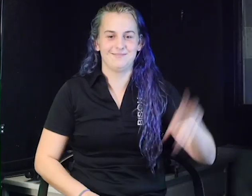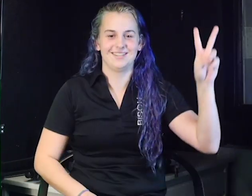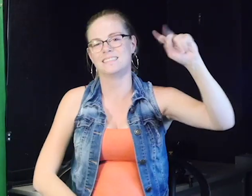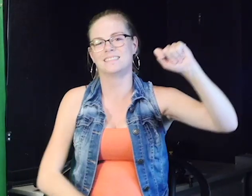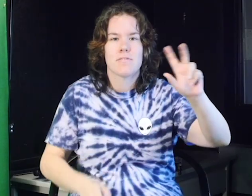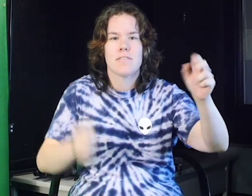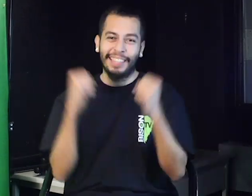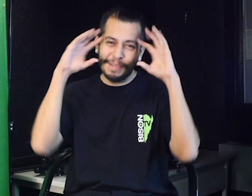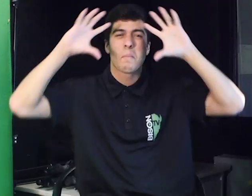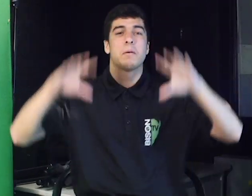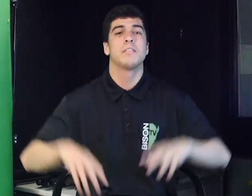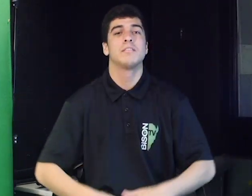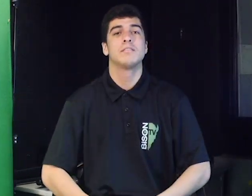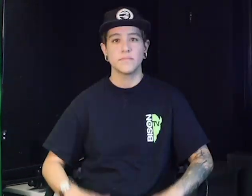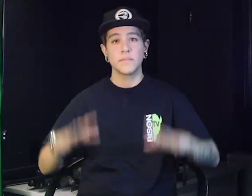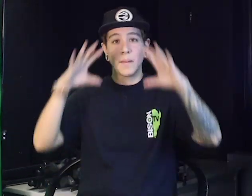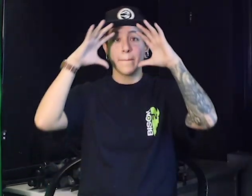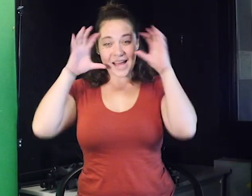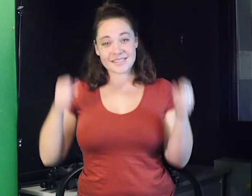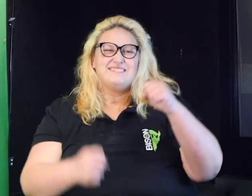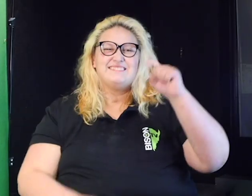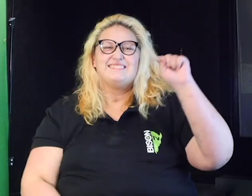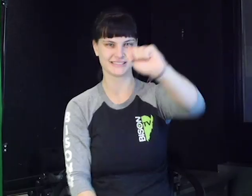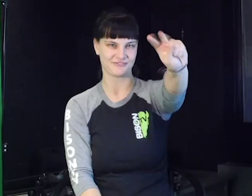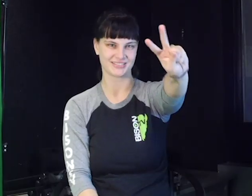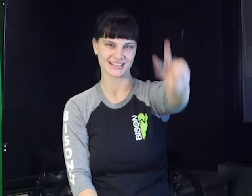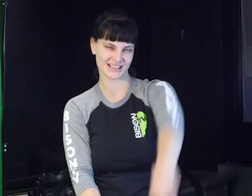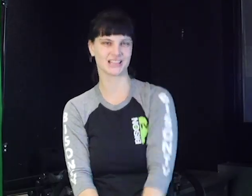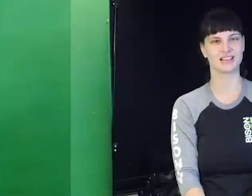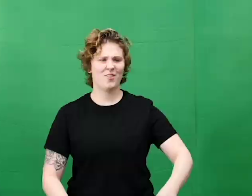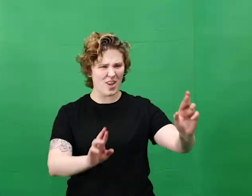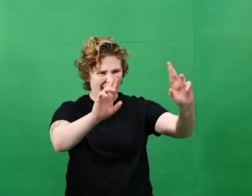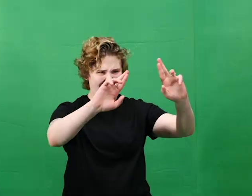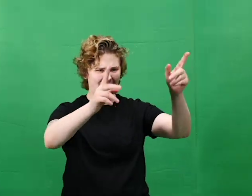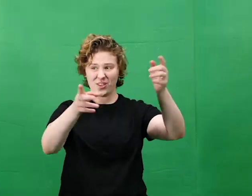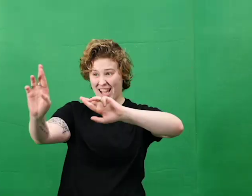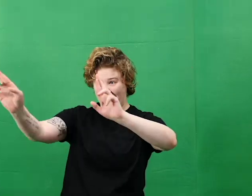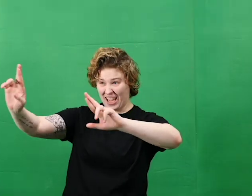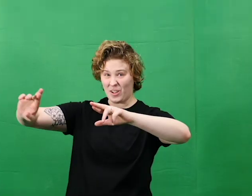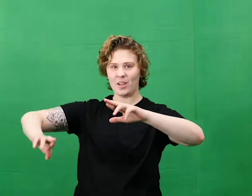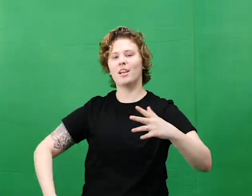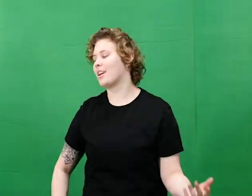All: (backwards) Bison TV All: Bison TV Hannah: Ready, y'all?